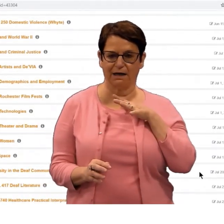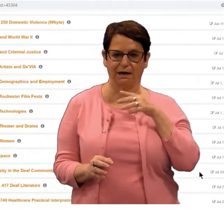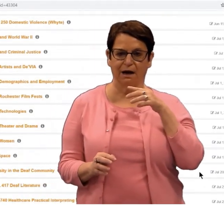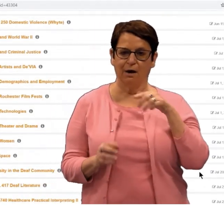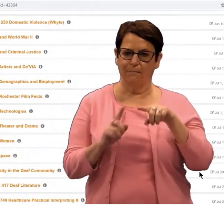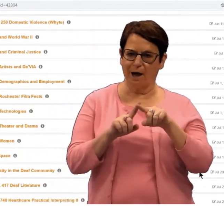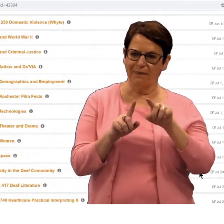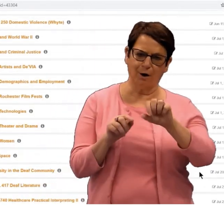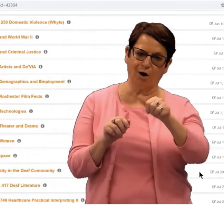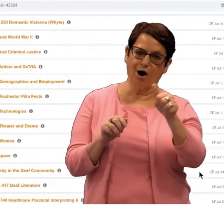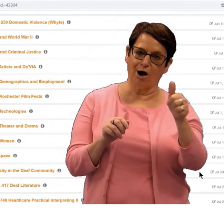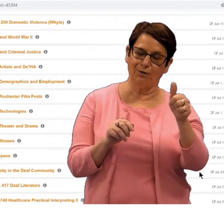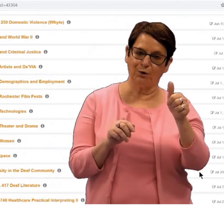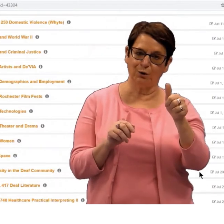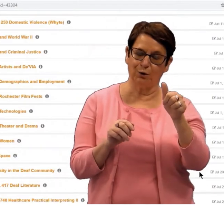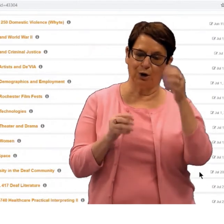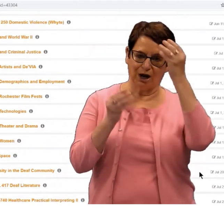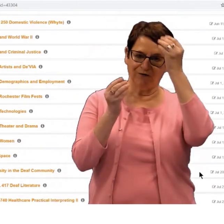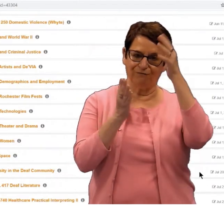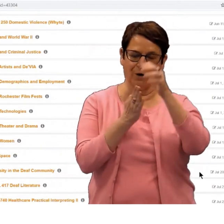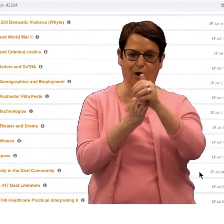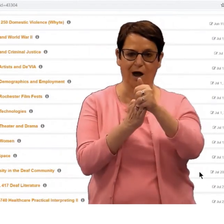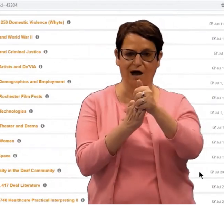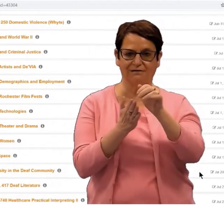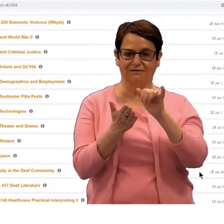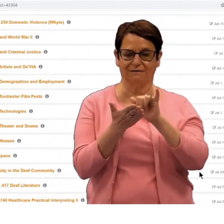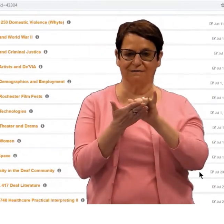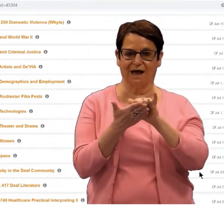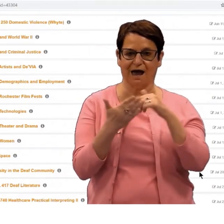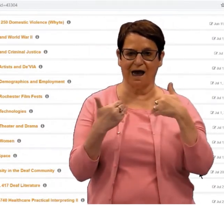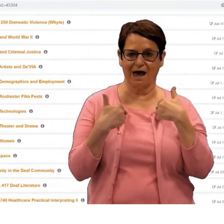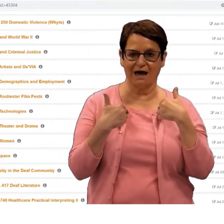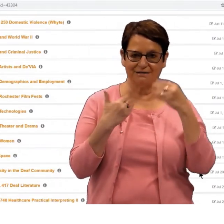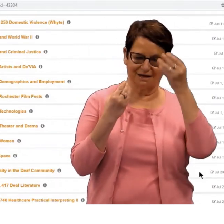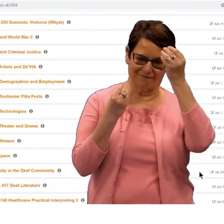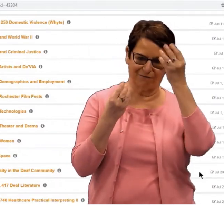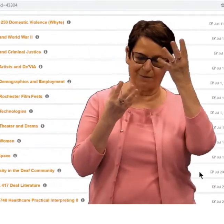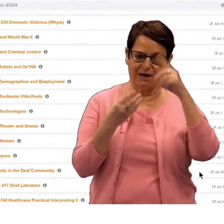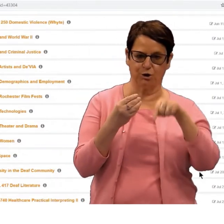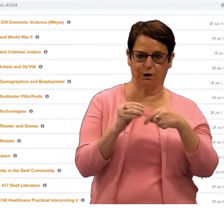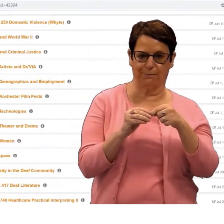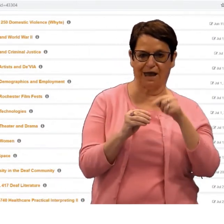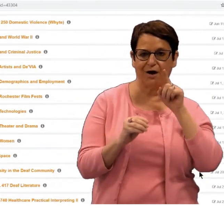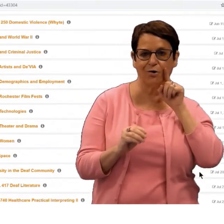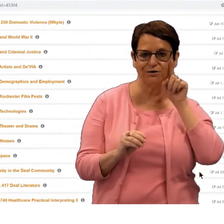I will click on the Deaf Women InfoGuide, but there are other InfoGuides that